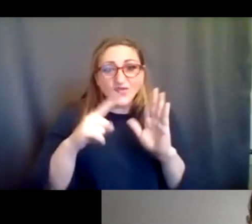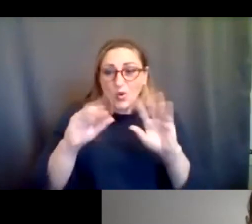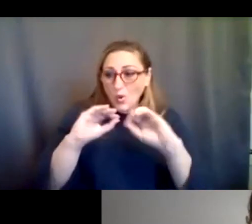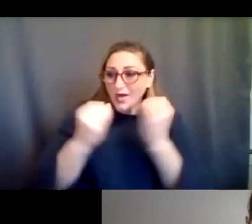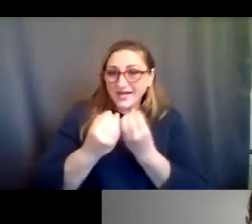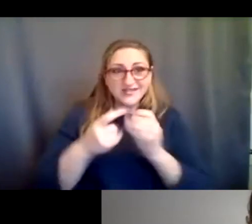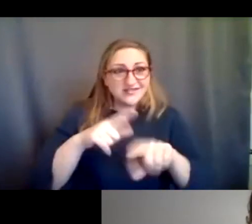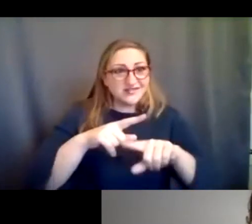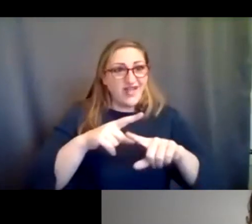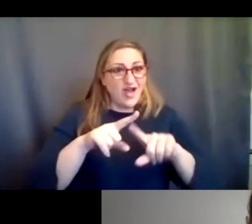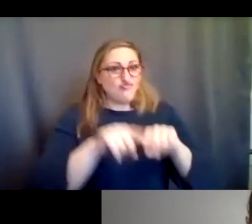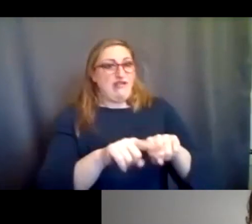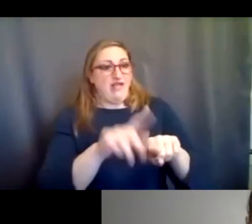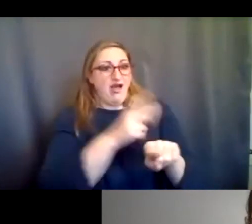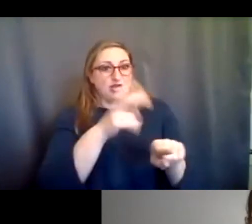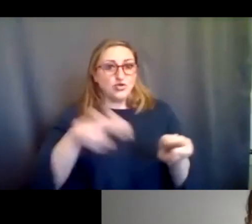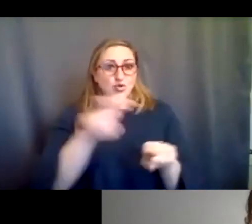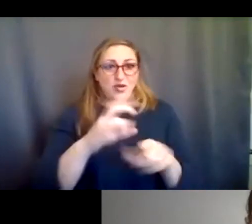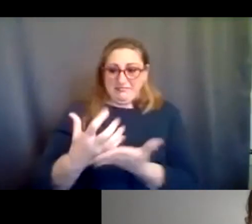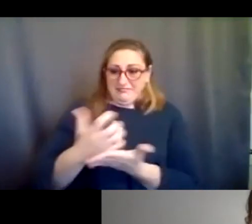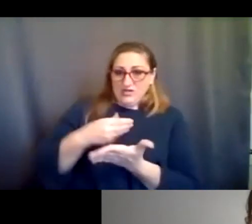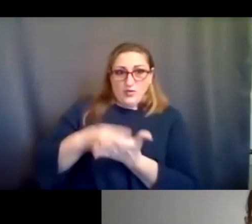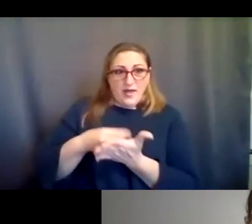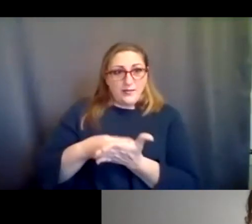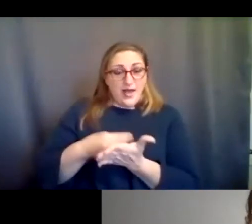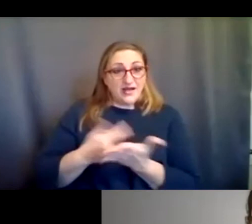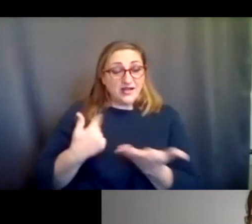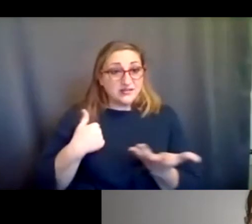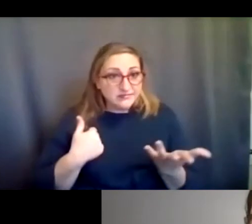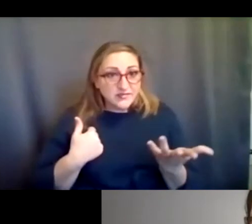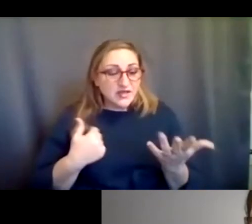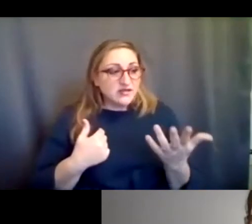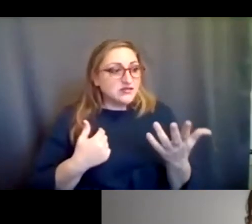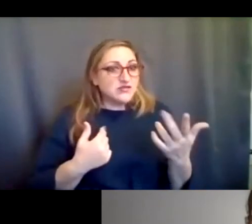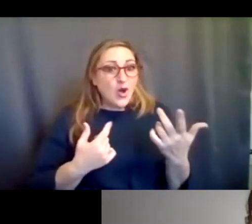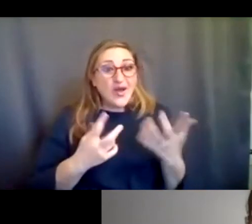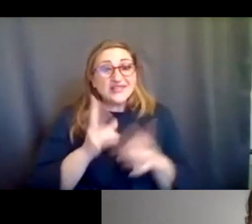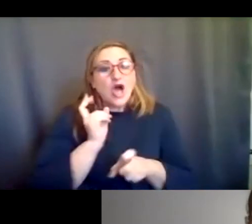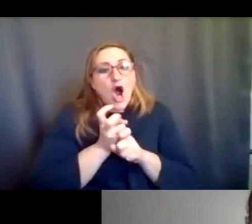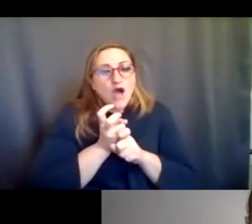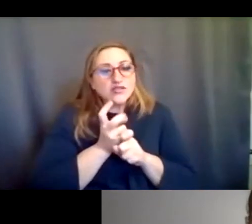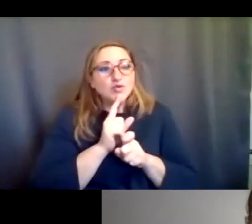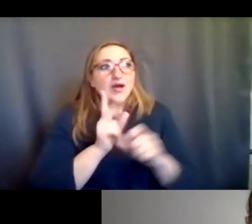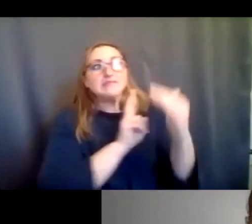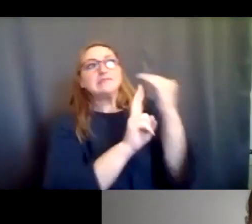organizations that rely on touring for their livelihood s, what do you think -- I mean, it's hard to know what that will look